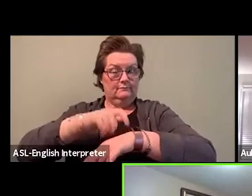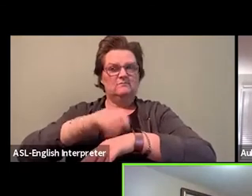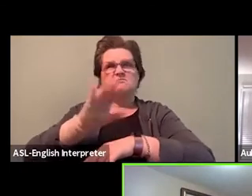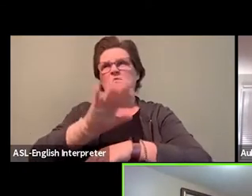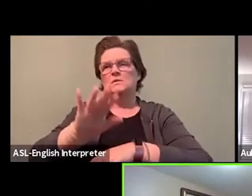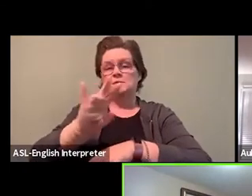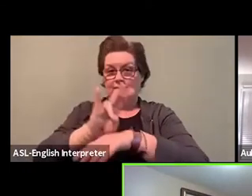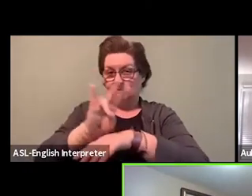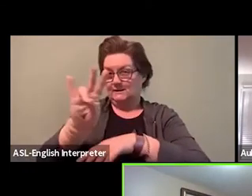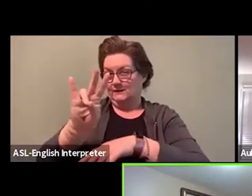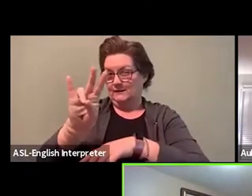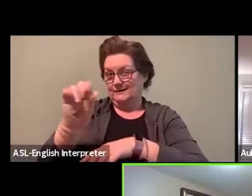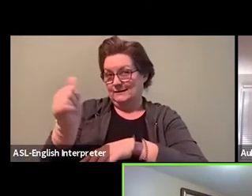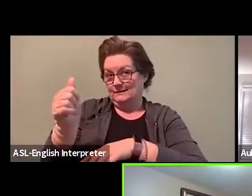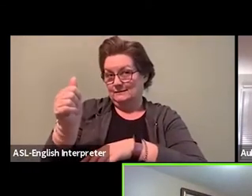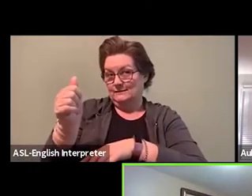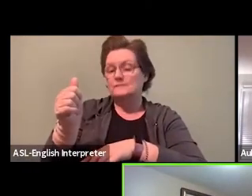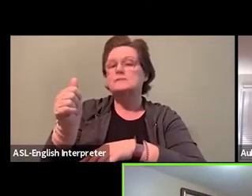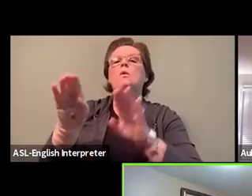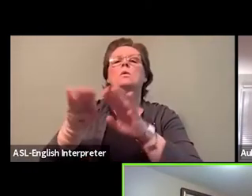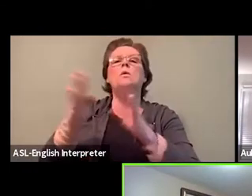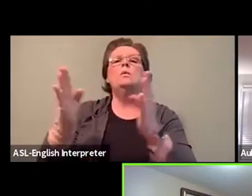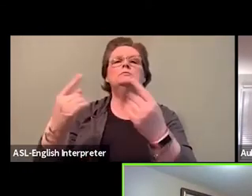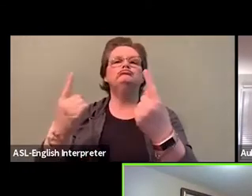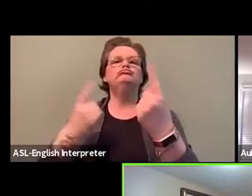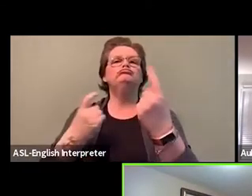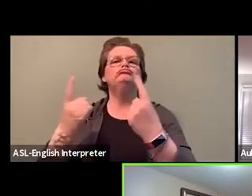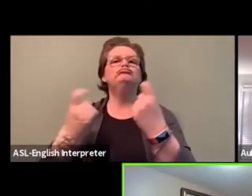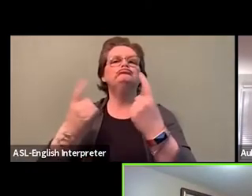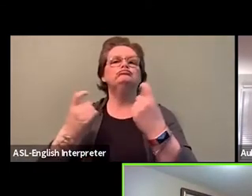Throughout the discussion, please drop any questions you have